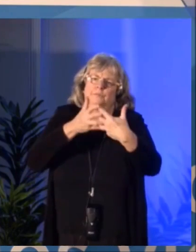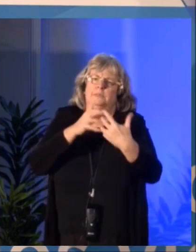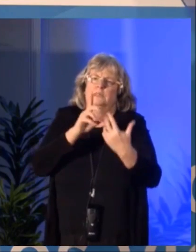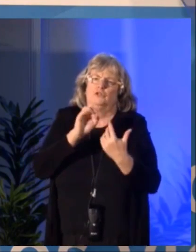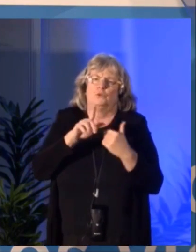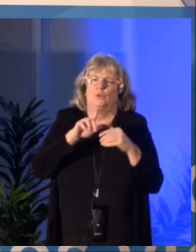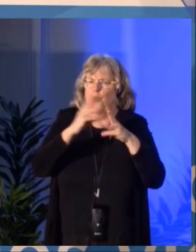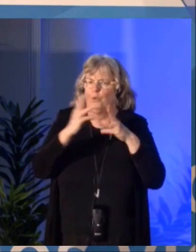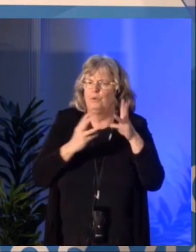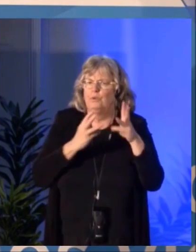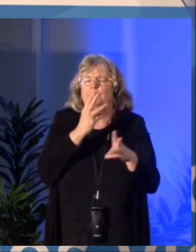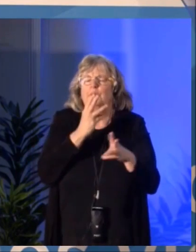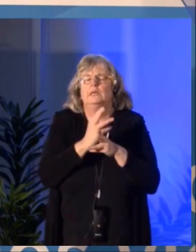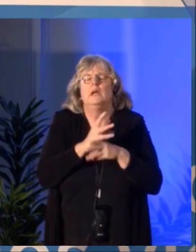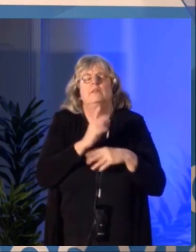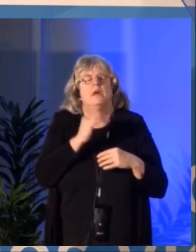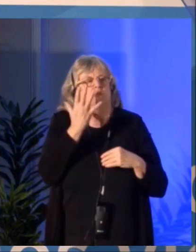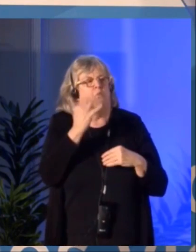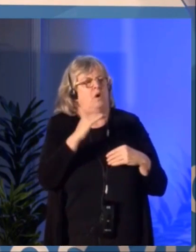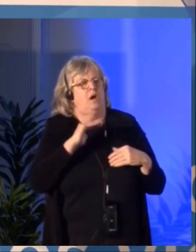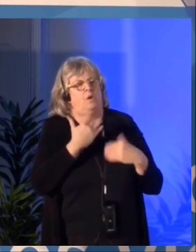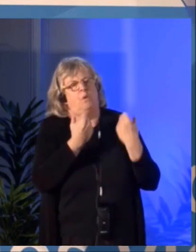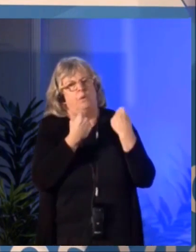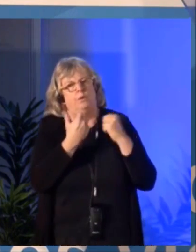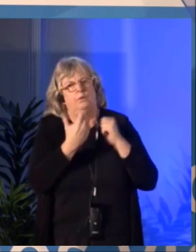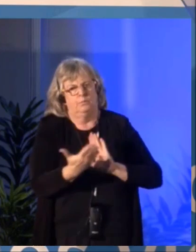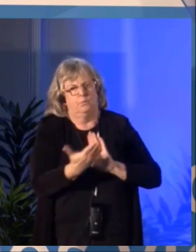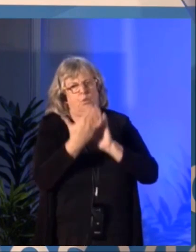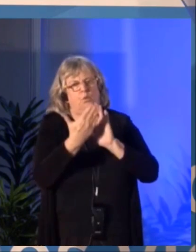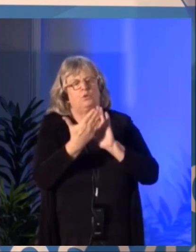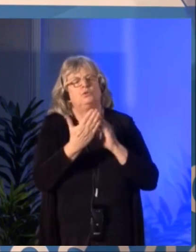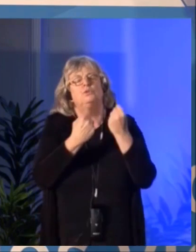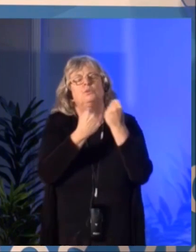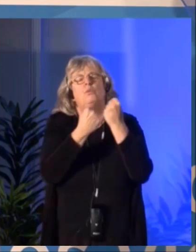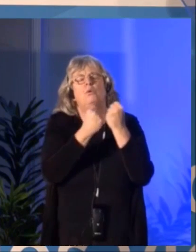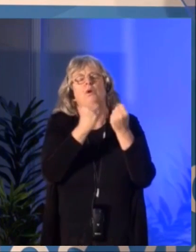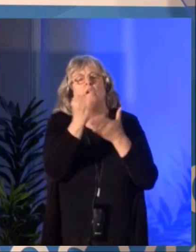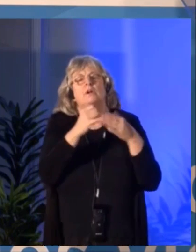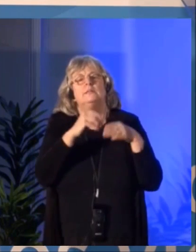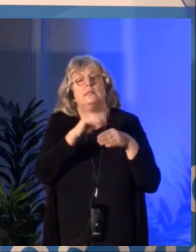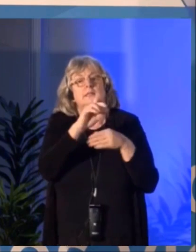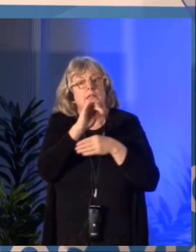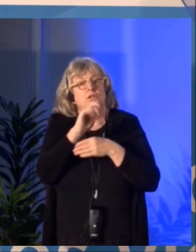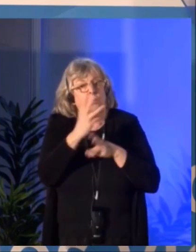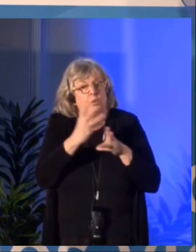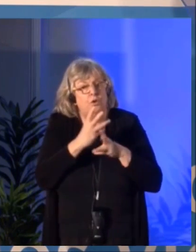by giant corporations that seek to control it. It throws everything we're familiar with into question.